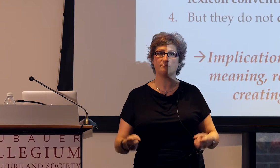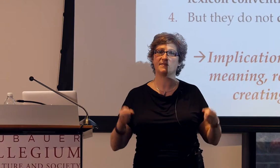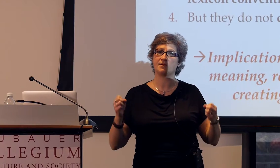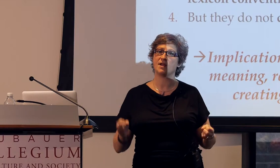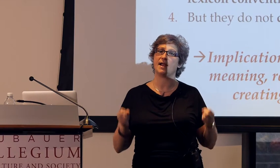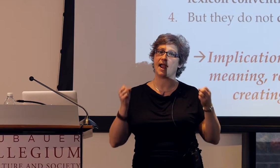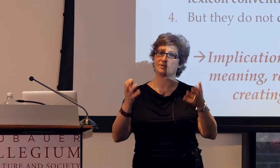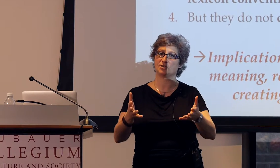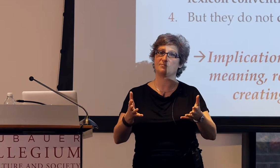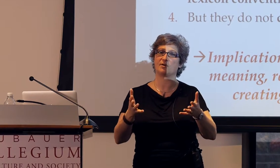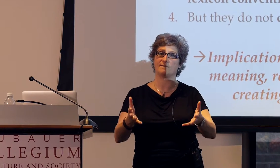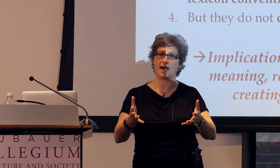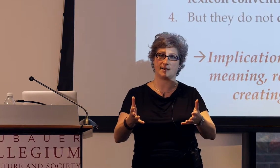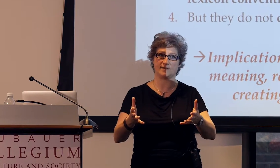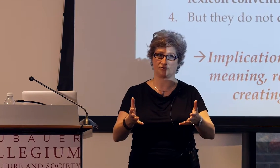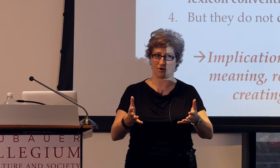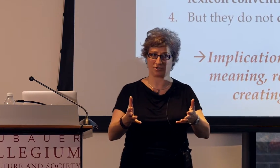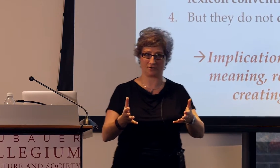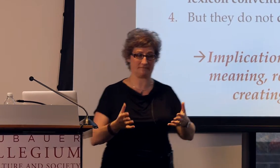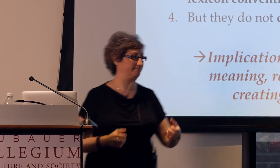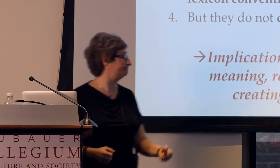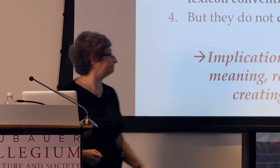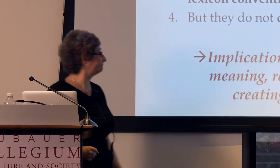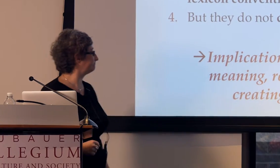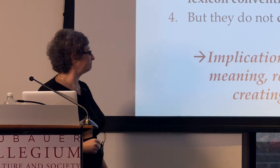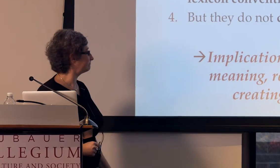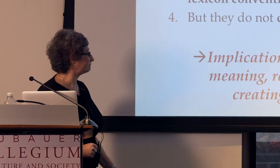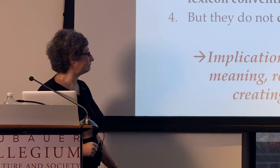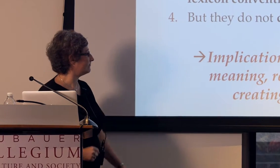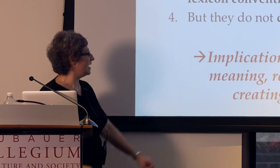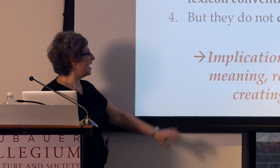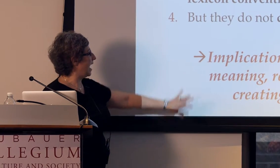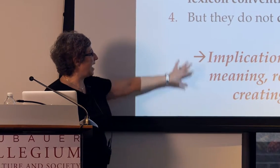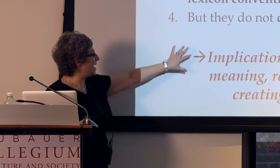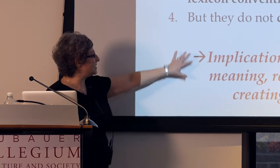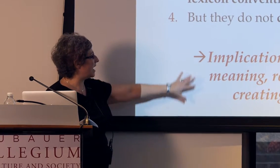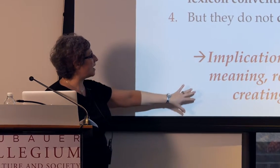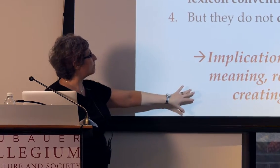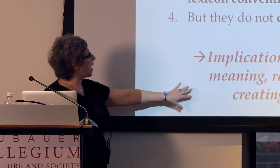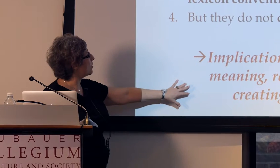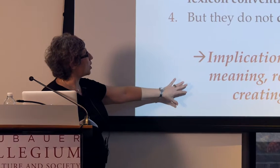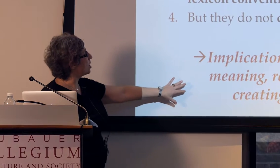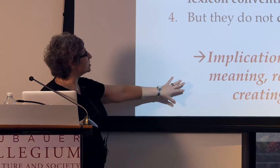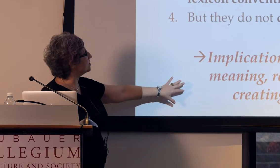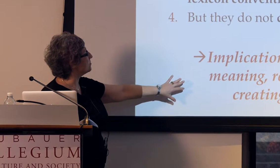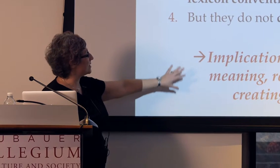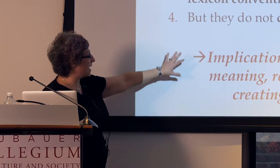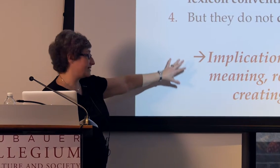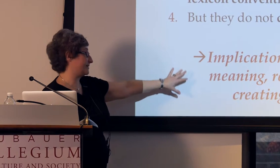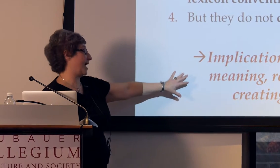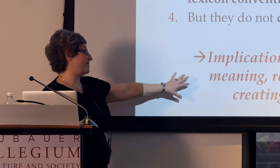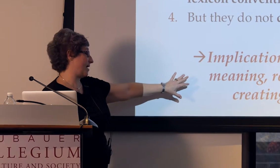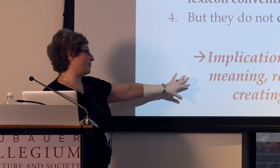but they're not actually providing the structure. And I want to argue, and also discuss,